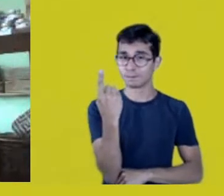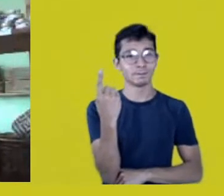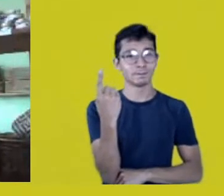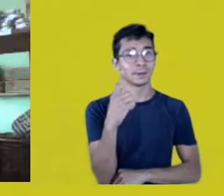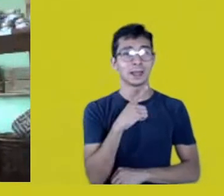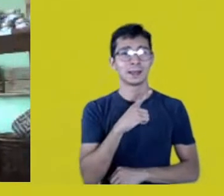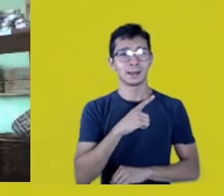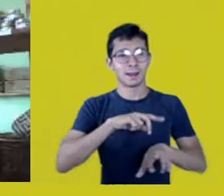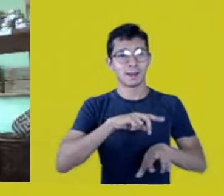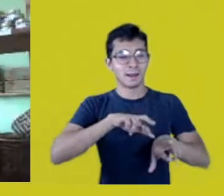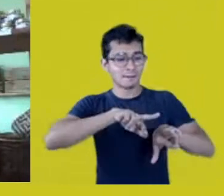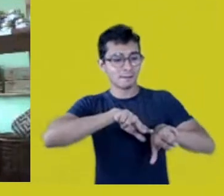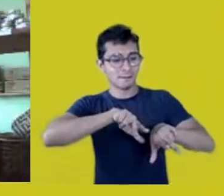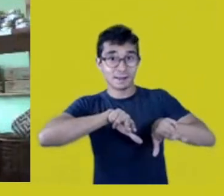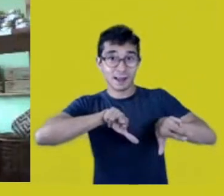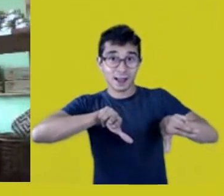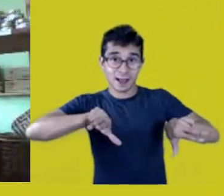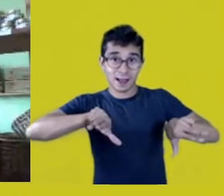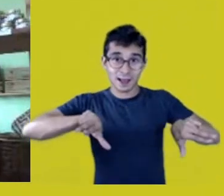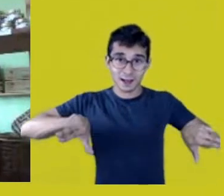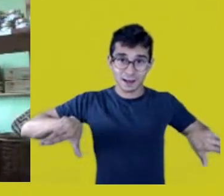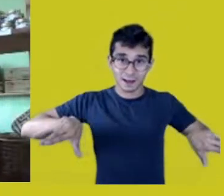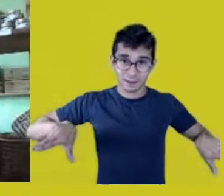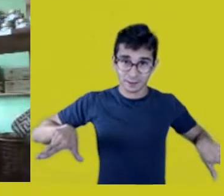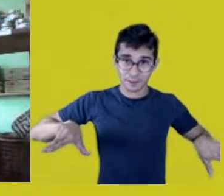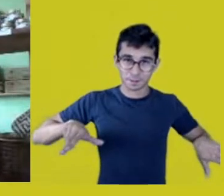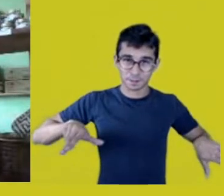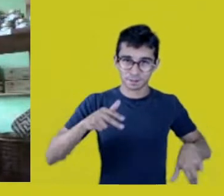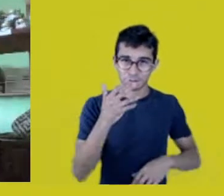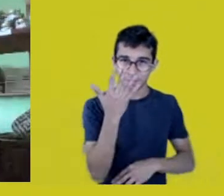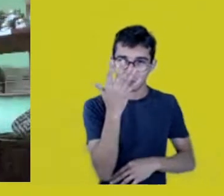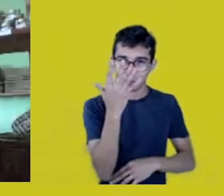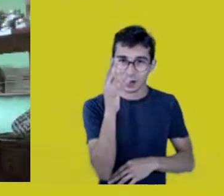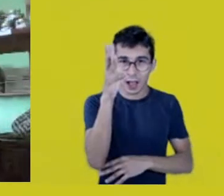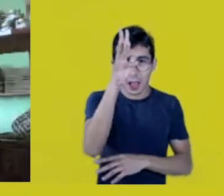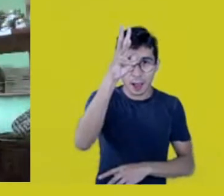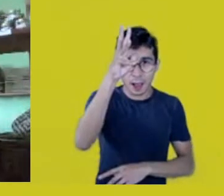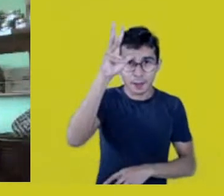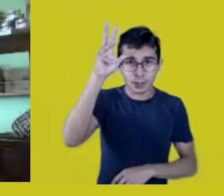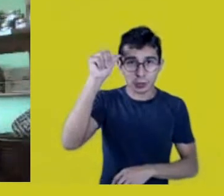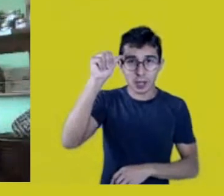There is, above all, the Native Amazon,